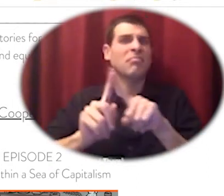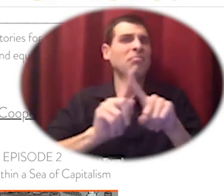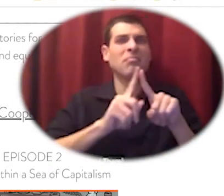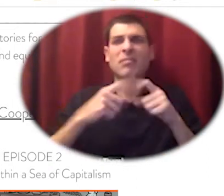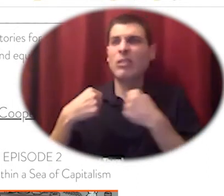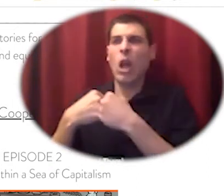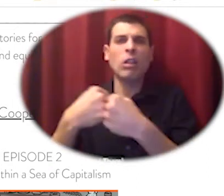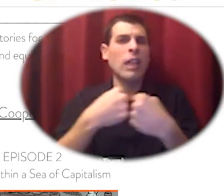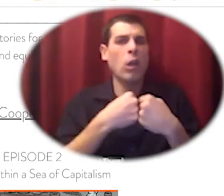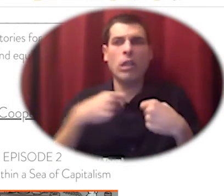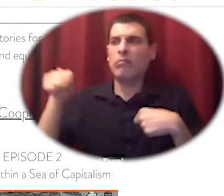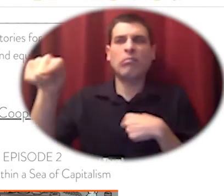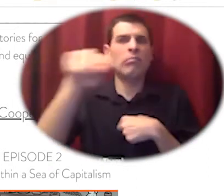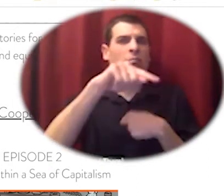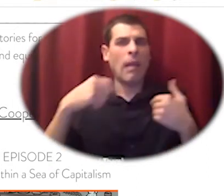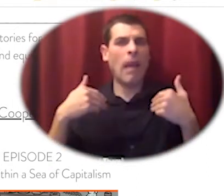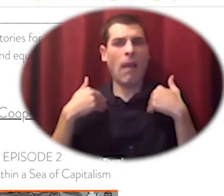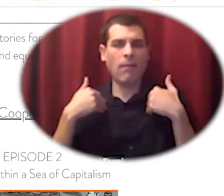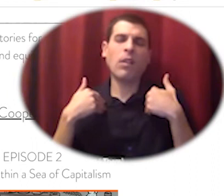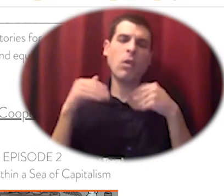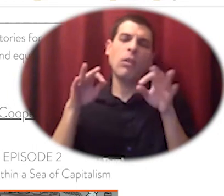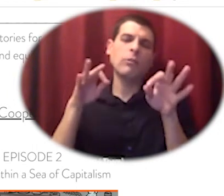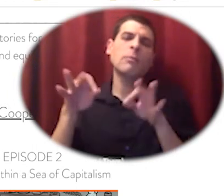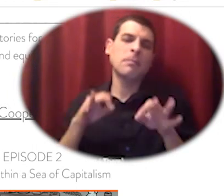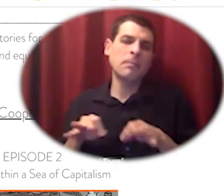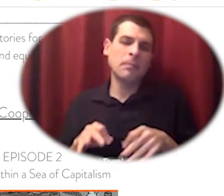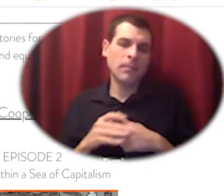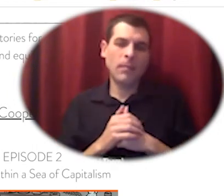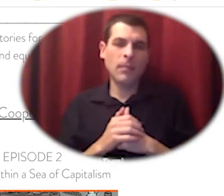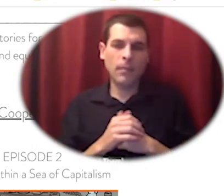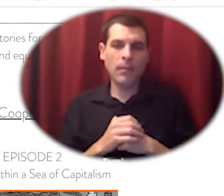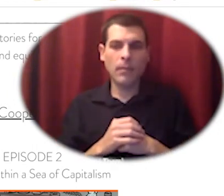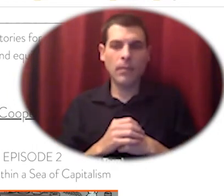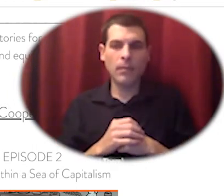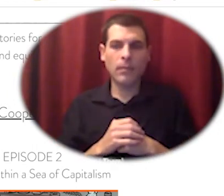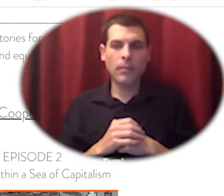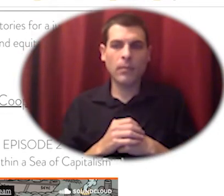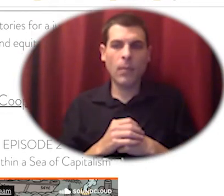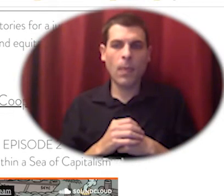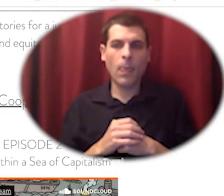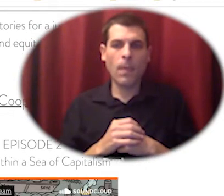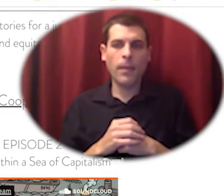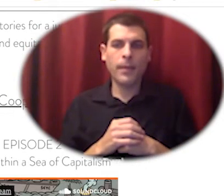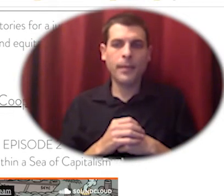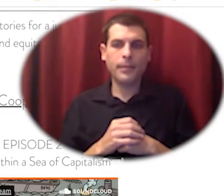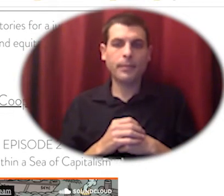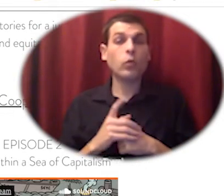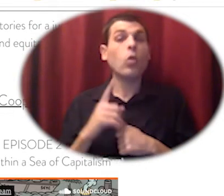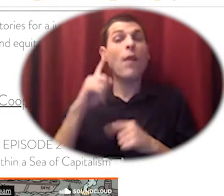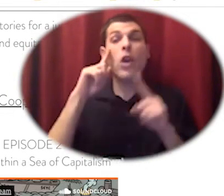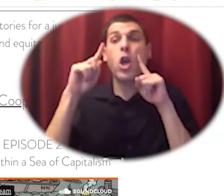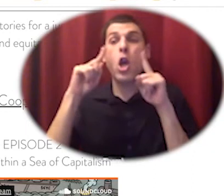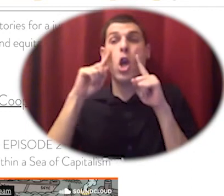i tell a story often that i heard from this about what was happening in greece in the late 2000s